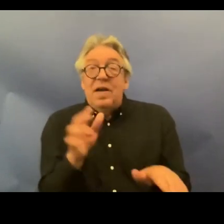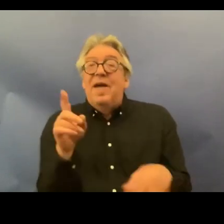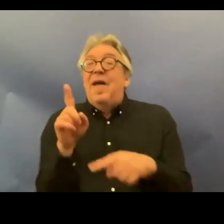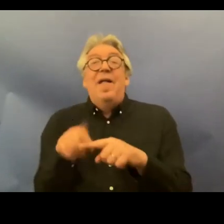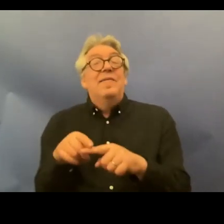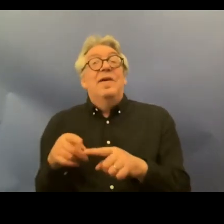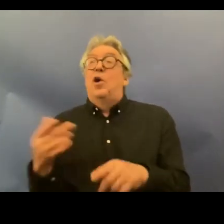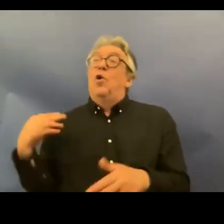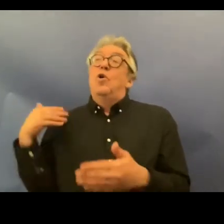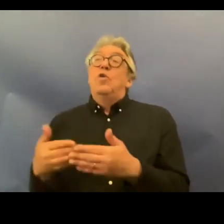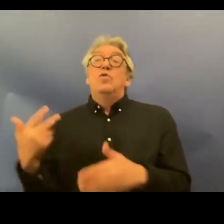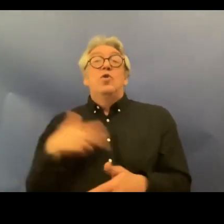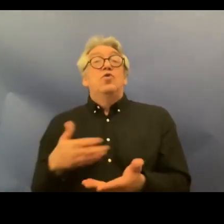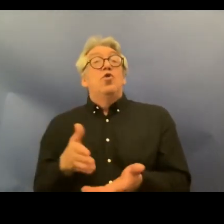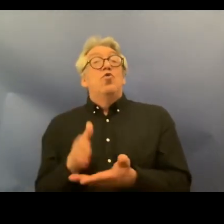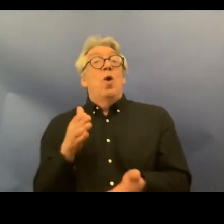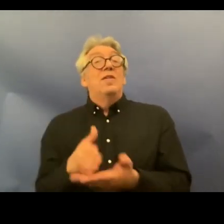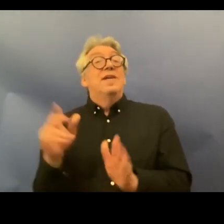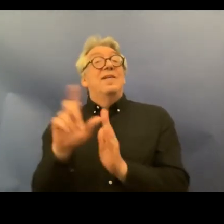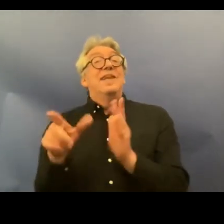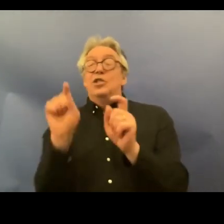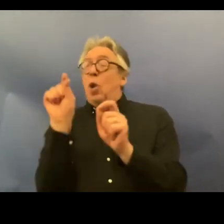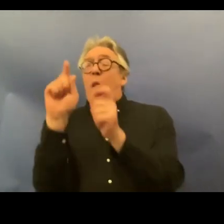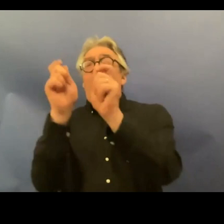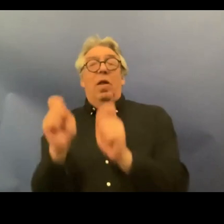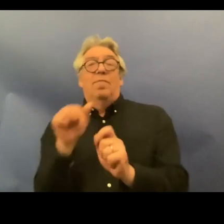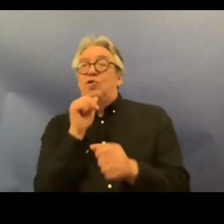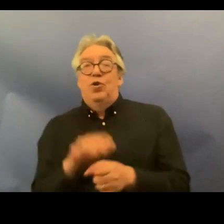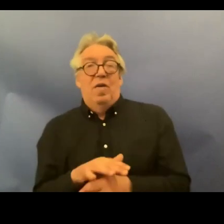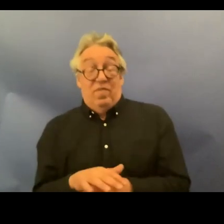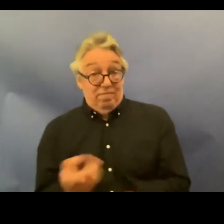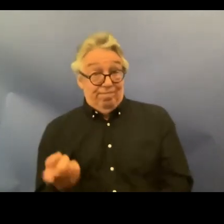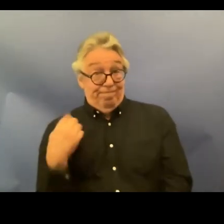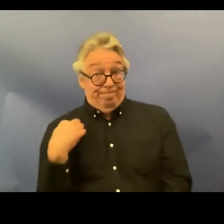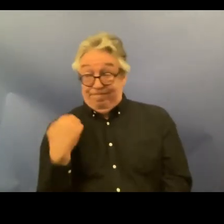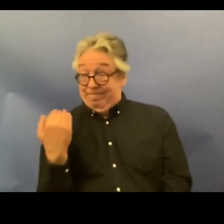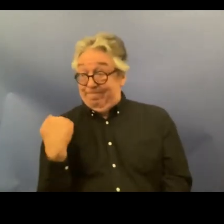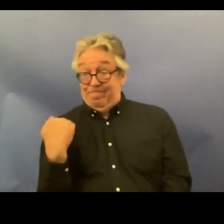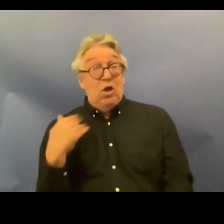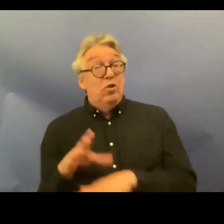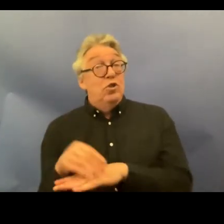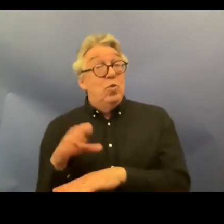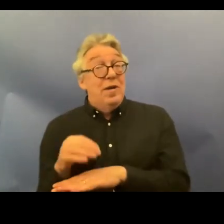we've seen that with we beaten uh in the in the last session where it just didn't